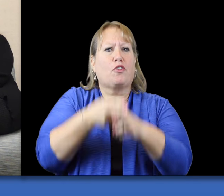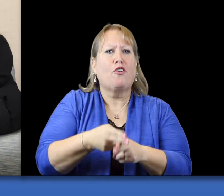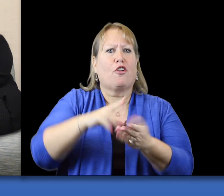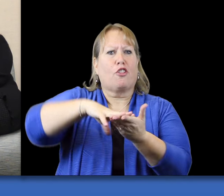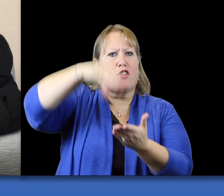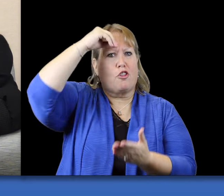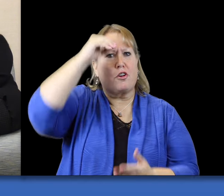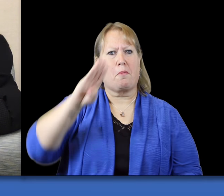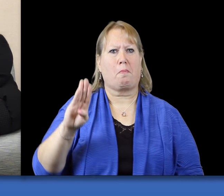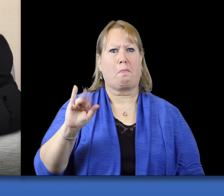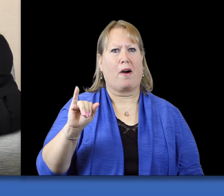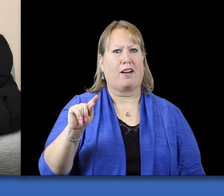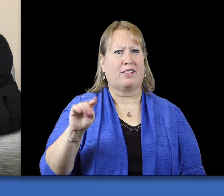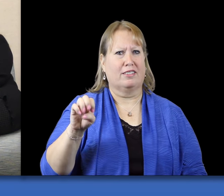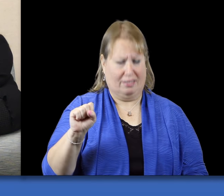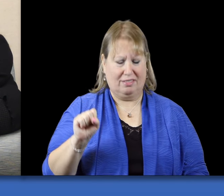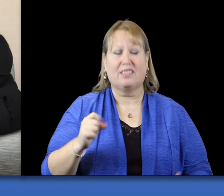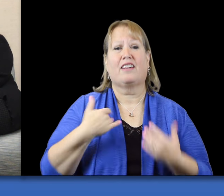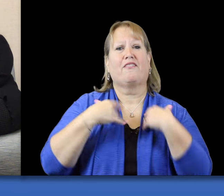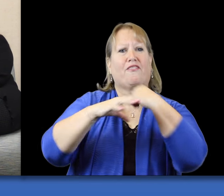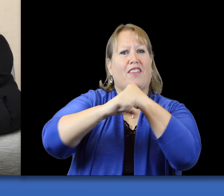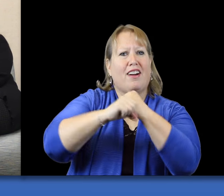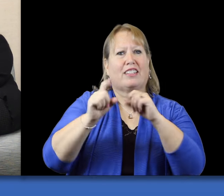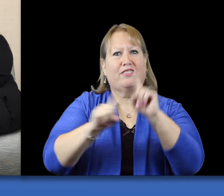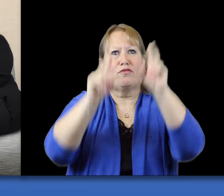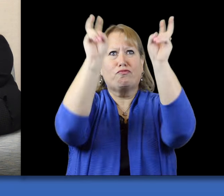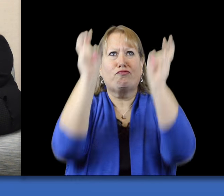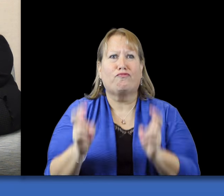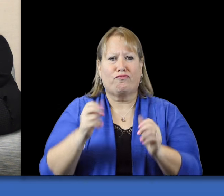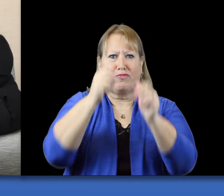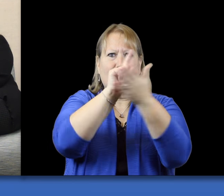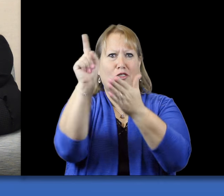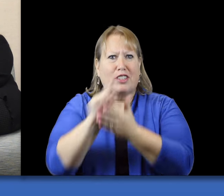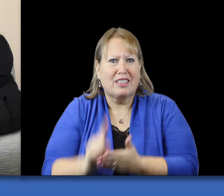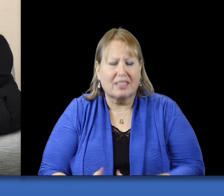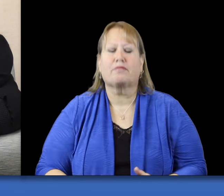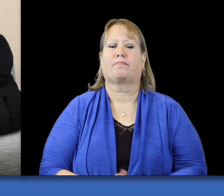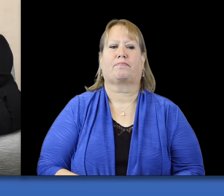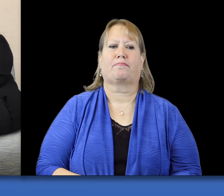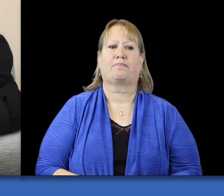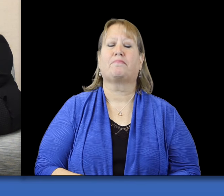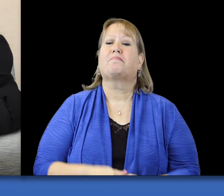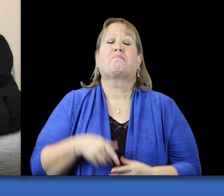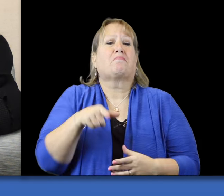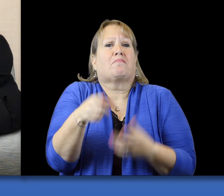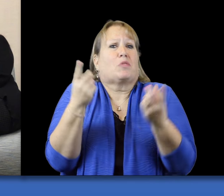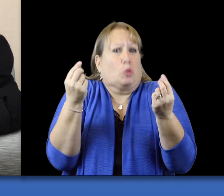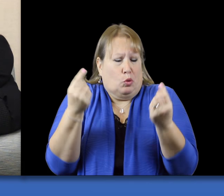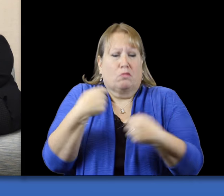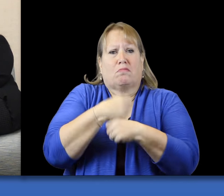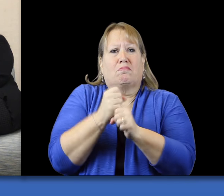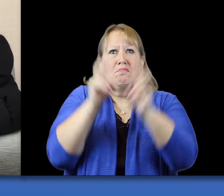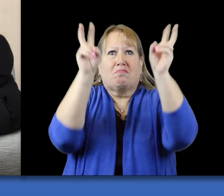It's a flyer with a different topic for each week. mmm hmm and what they've done is, they've taken a topic and looked at it